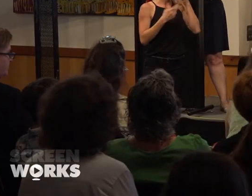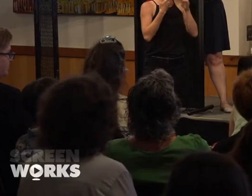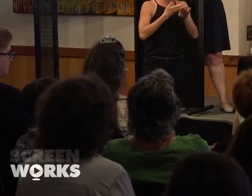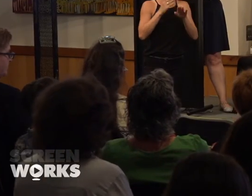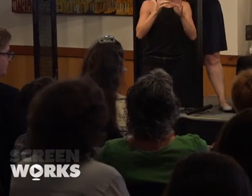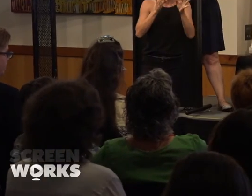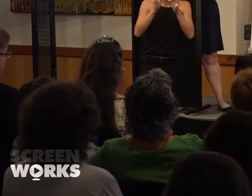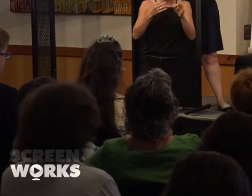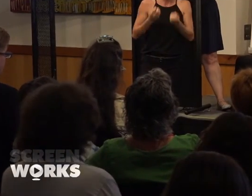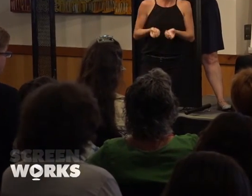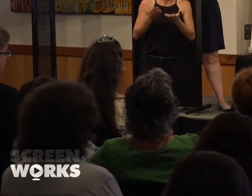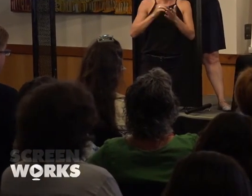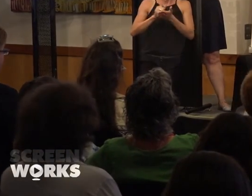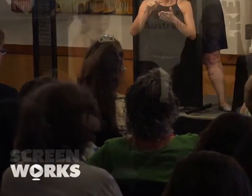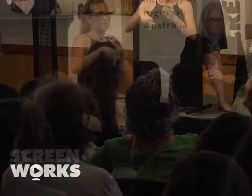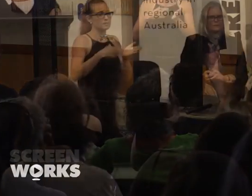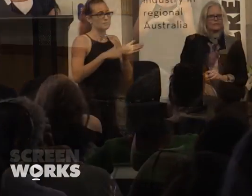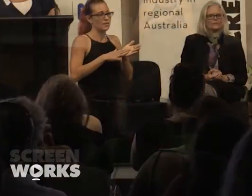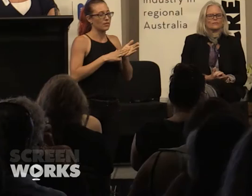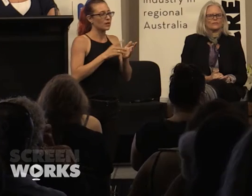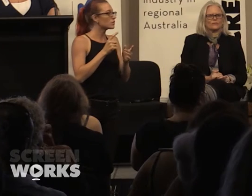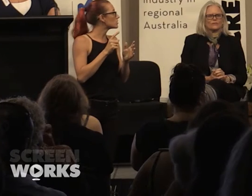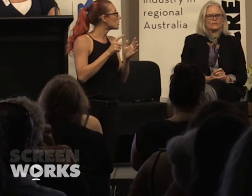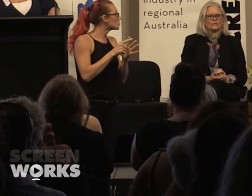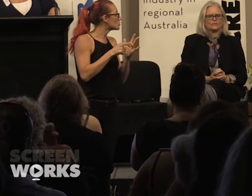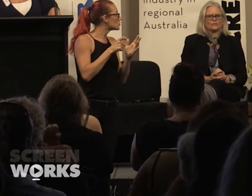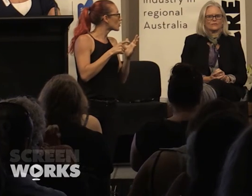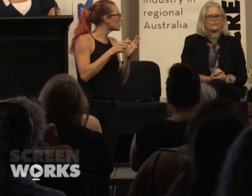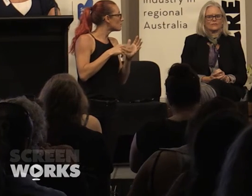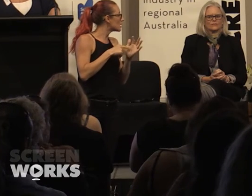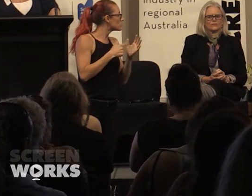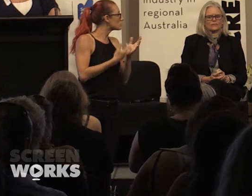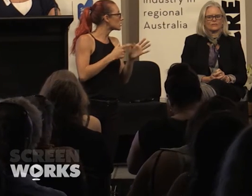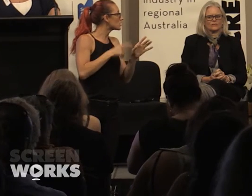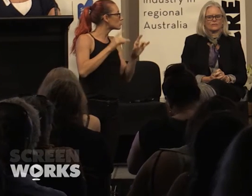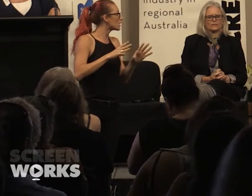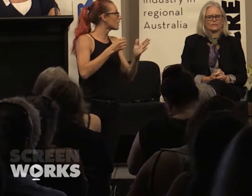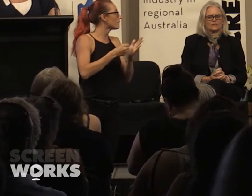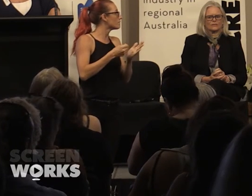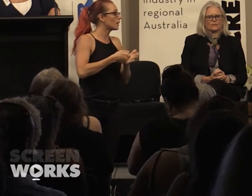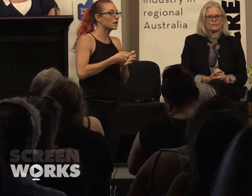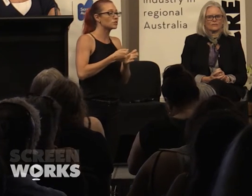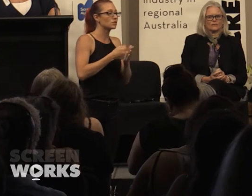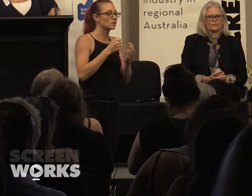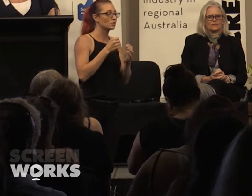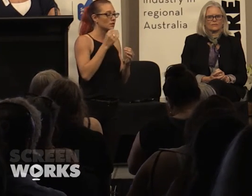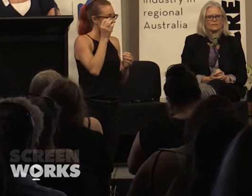launch later this month and it's with Documentary Australia foundation who are doing 'Goodpitch' today and it's for